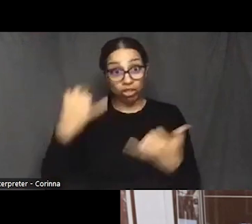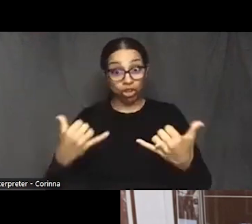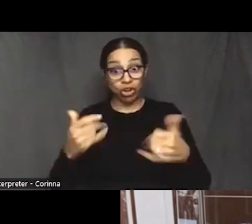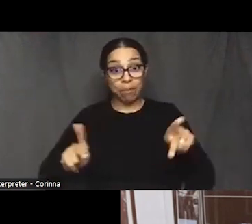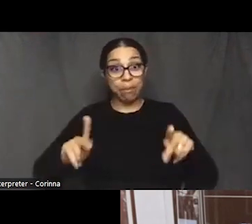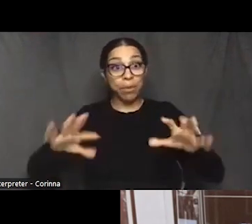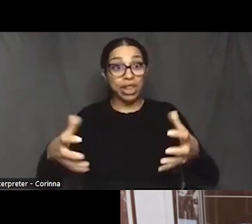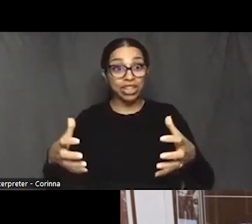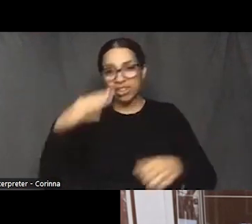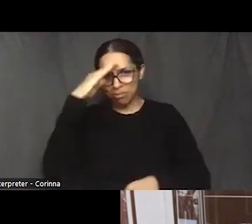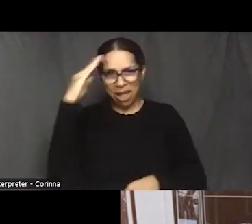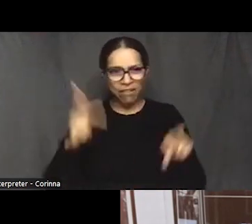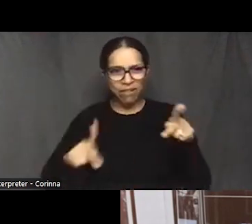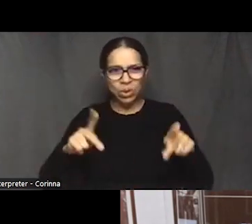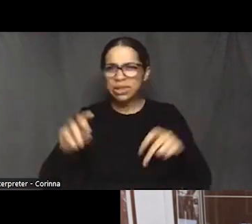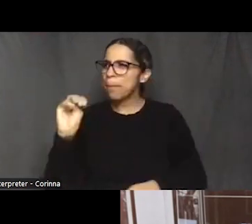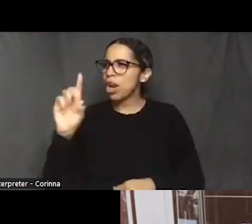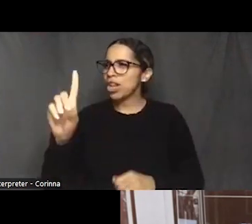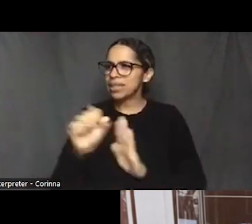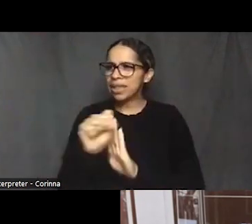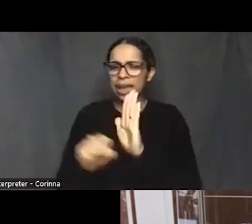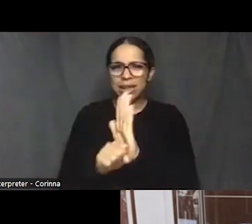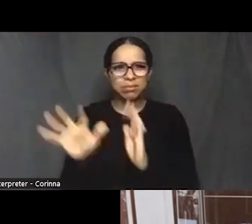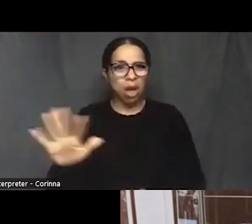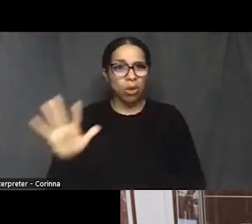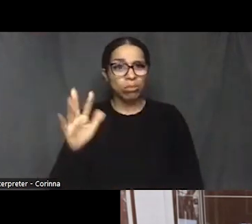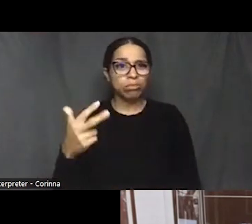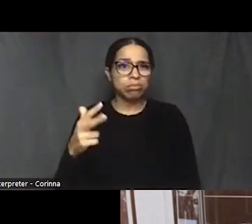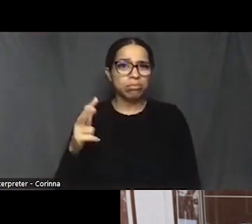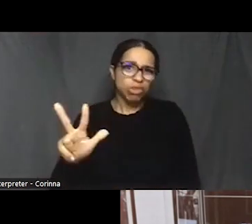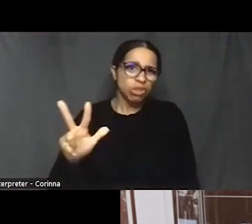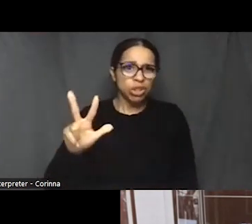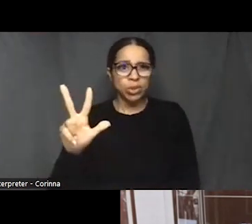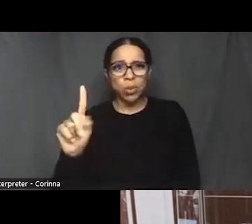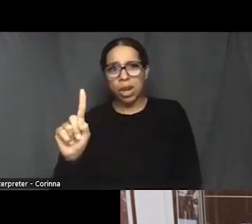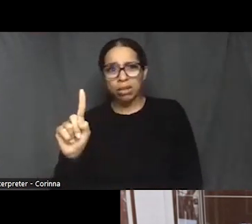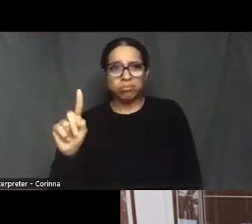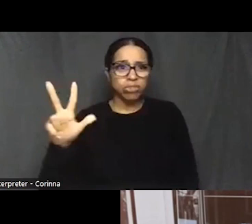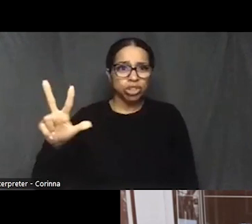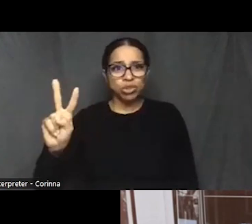is somewhere around 31, 32%, which I don't think a lot of people realize.